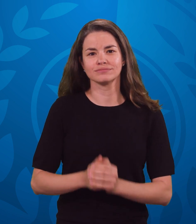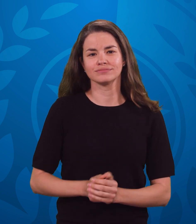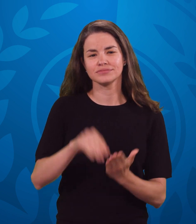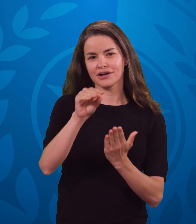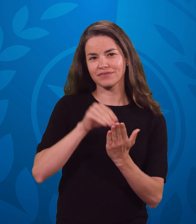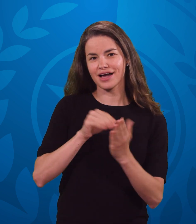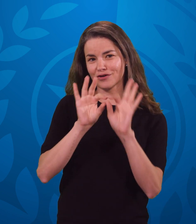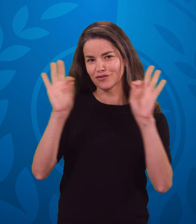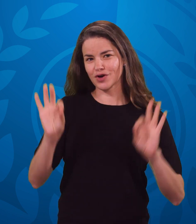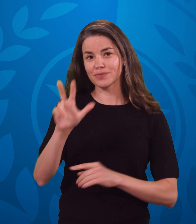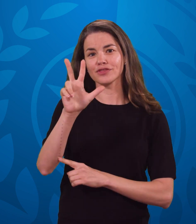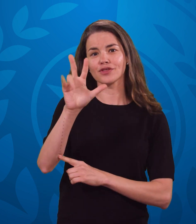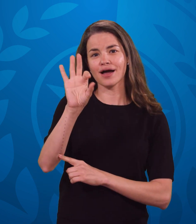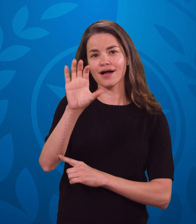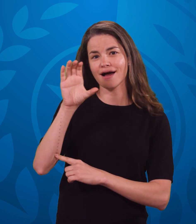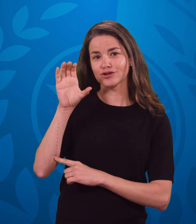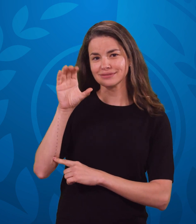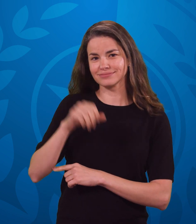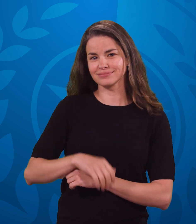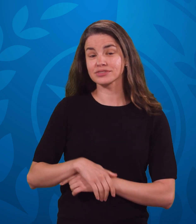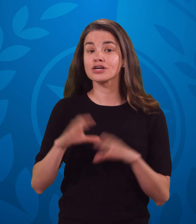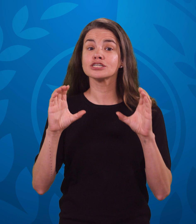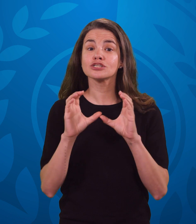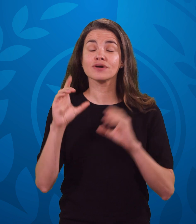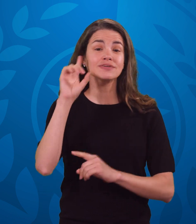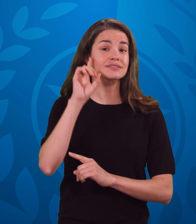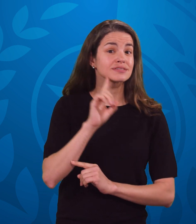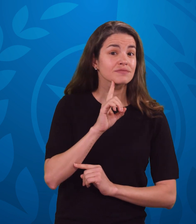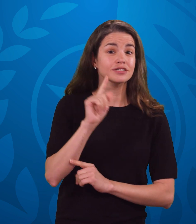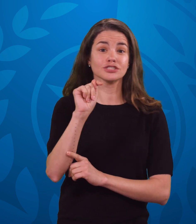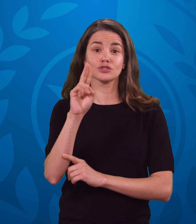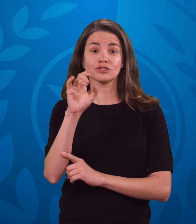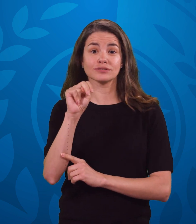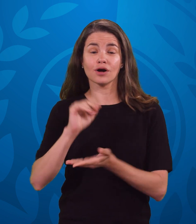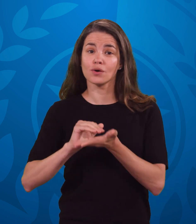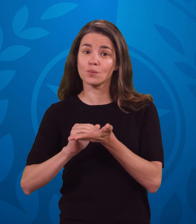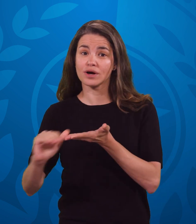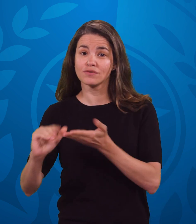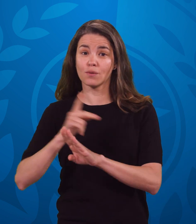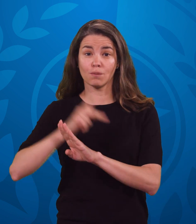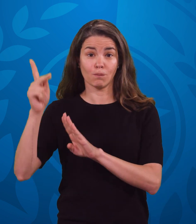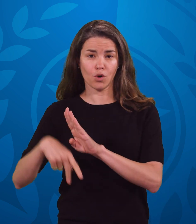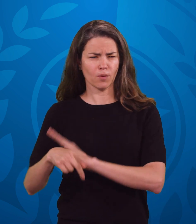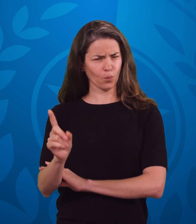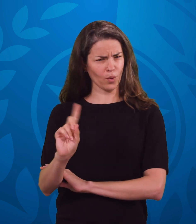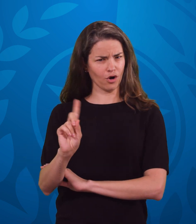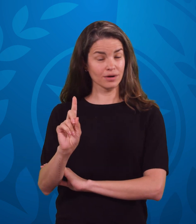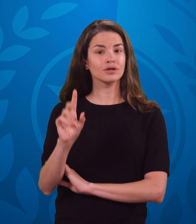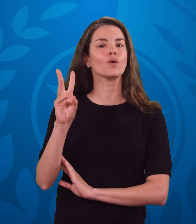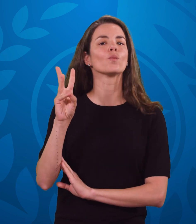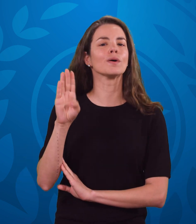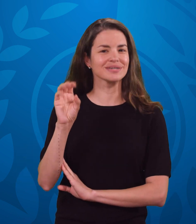First, one would need to complete the form 3900 Certificate of Deafness for Tuition Waiver application